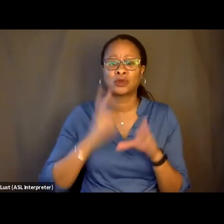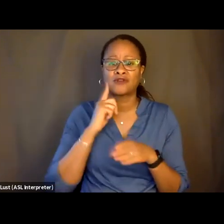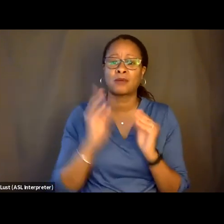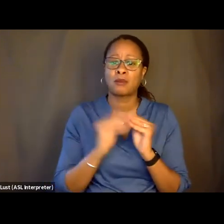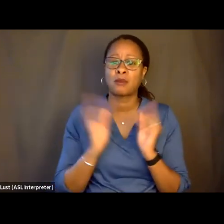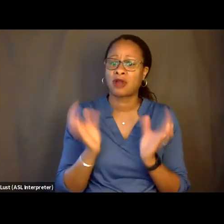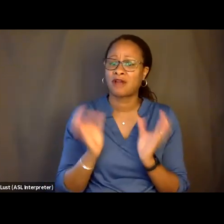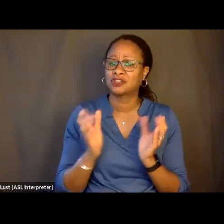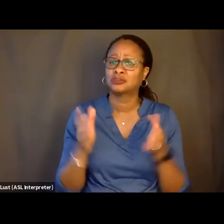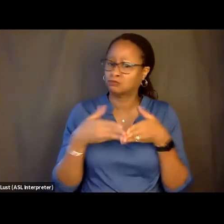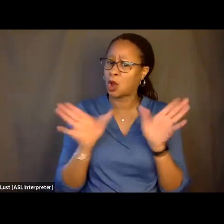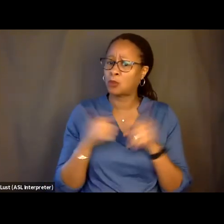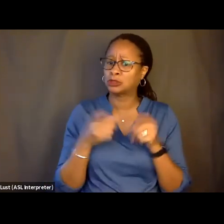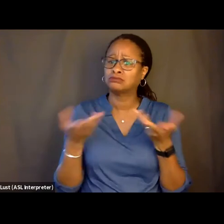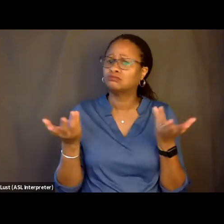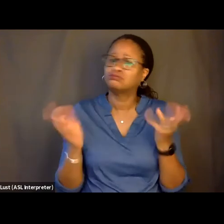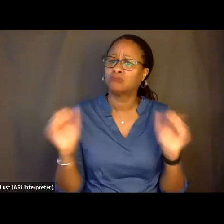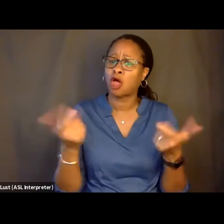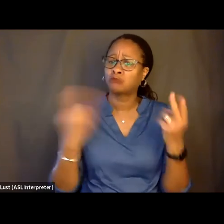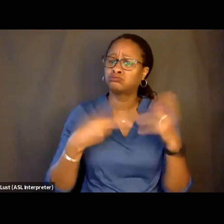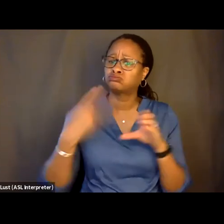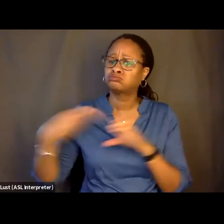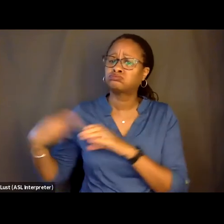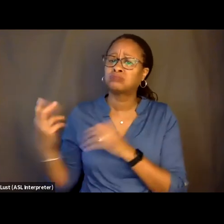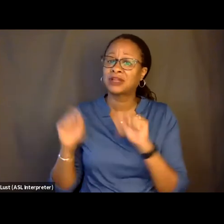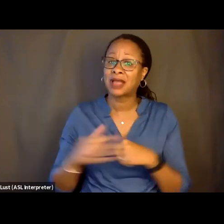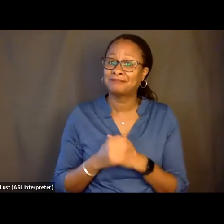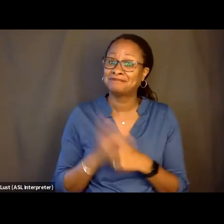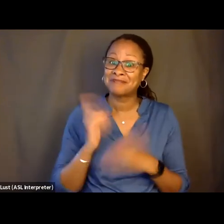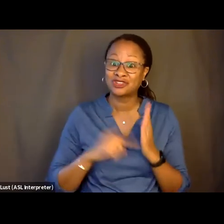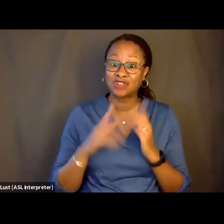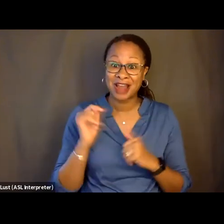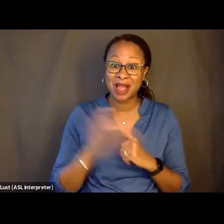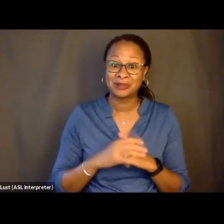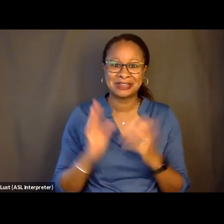So please check it out. And let's get started.